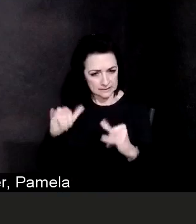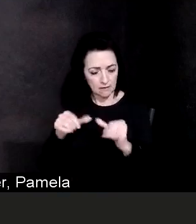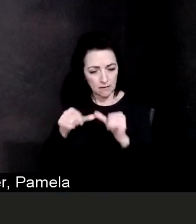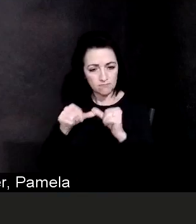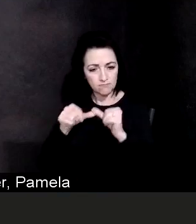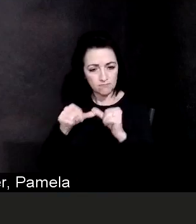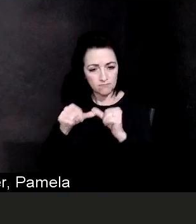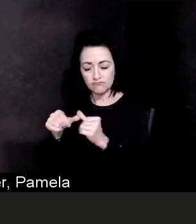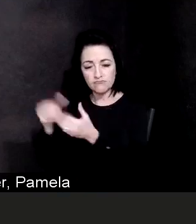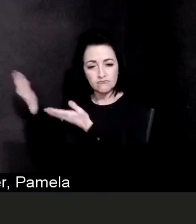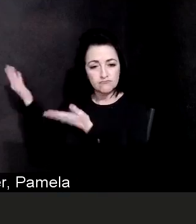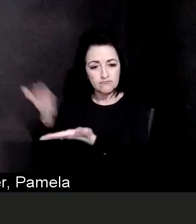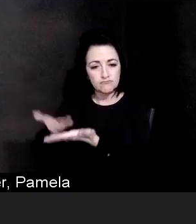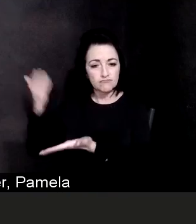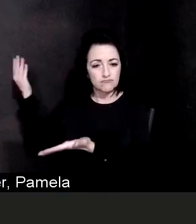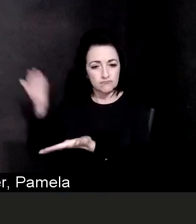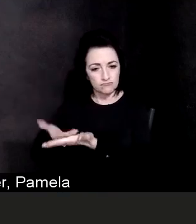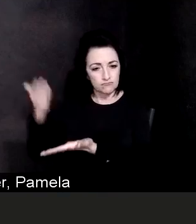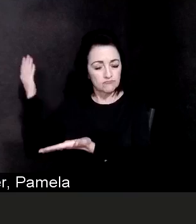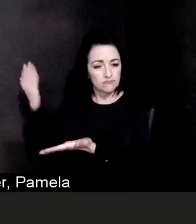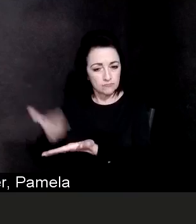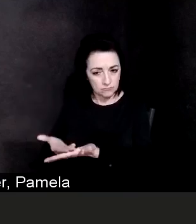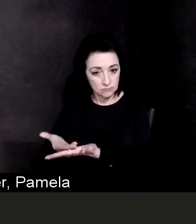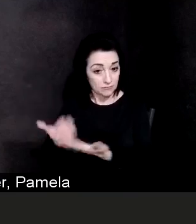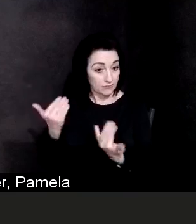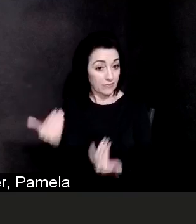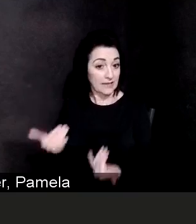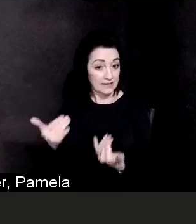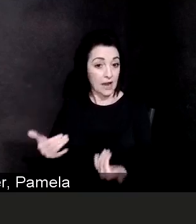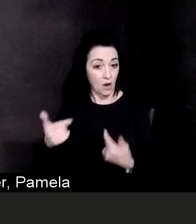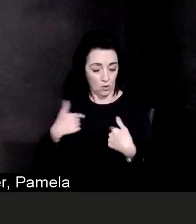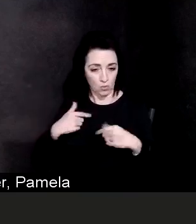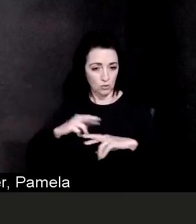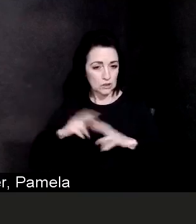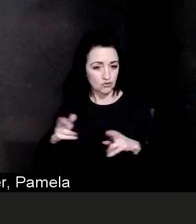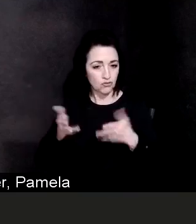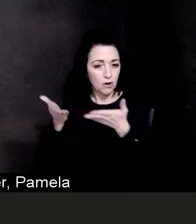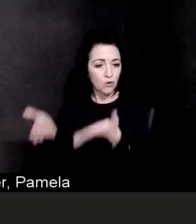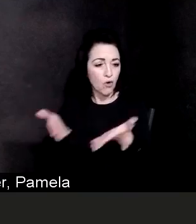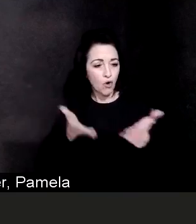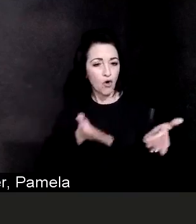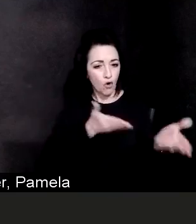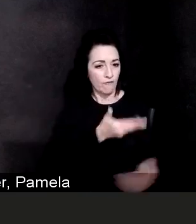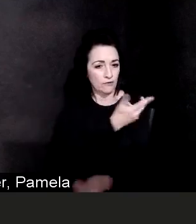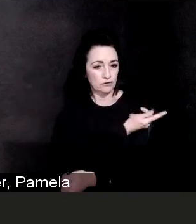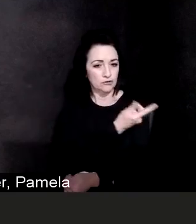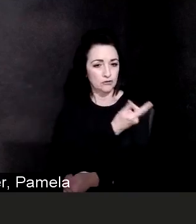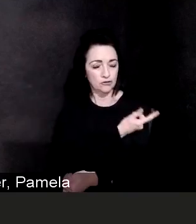every team member that now works at Beebe Healthcare, and that has all happened within the last several days